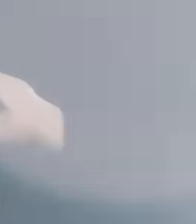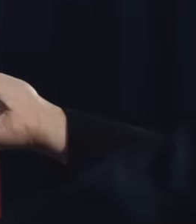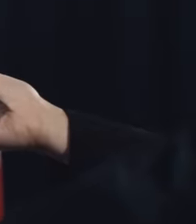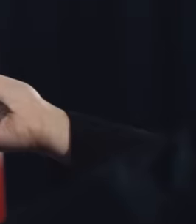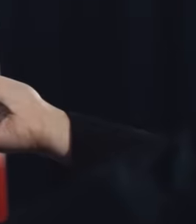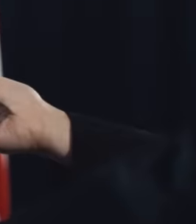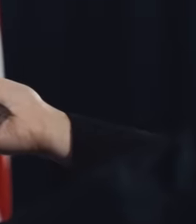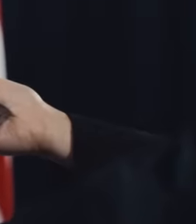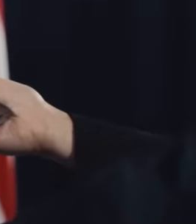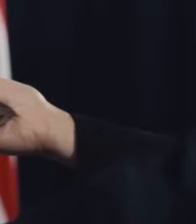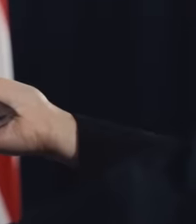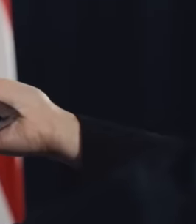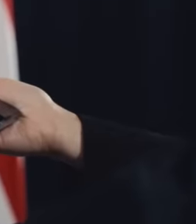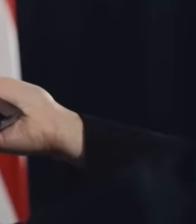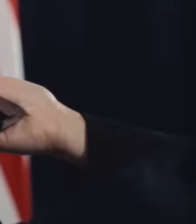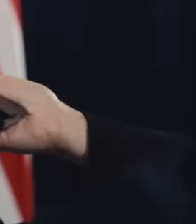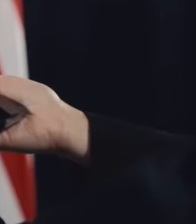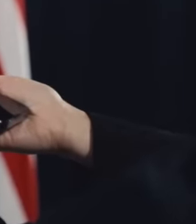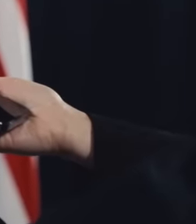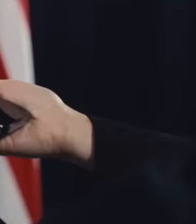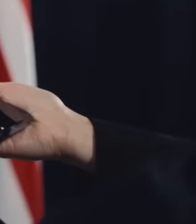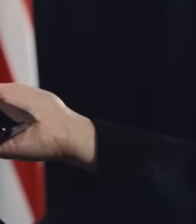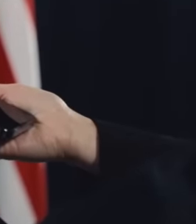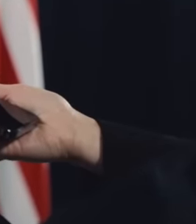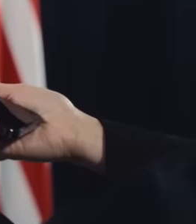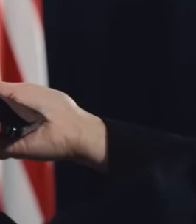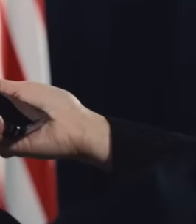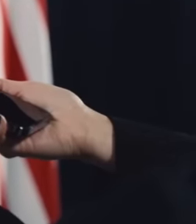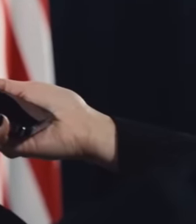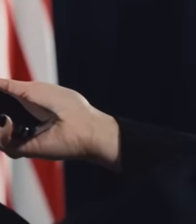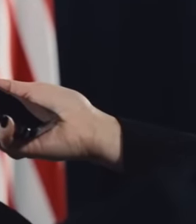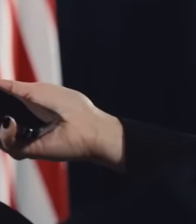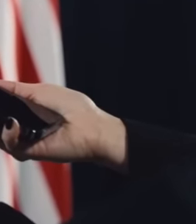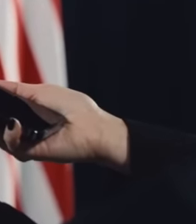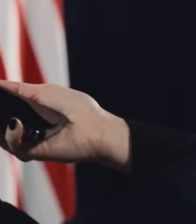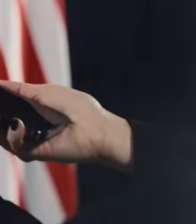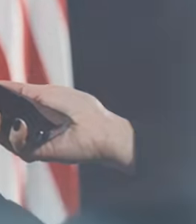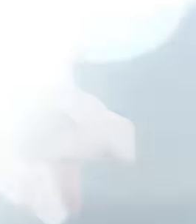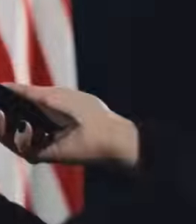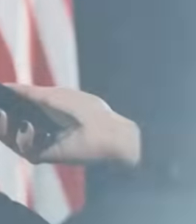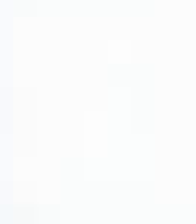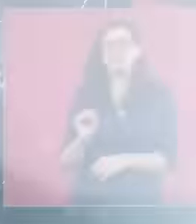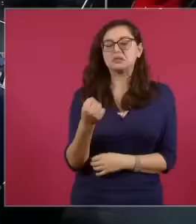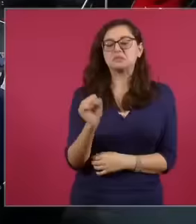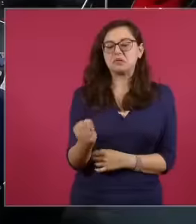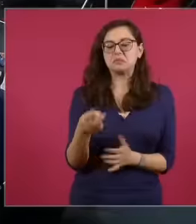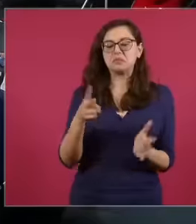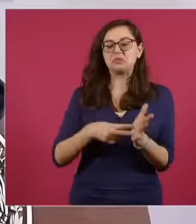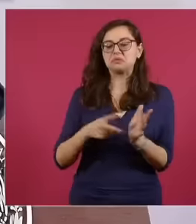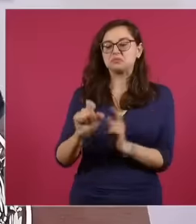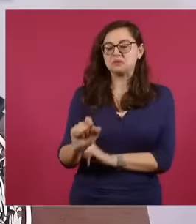judicial reform that is advancing in Mexico during his morning conference at the